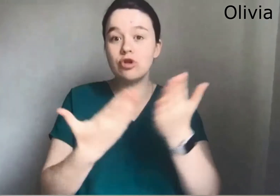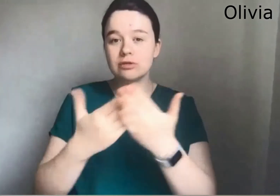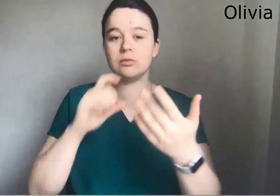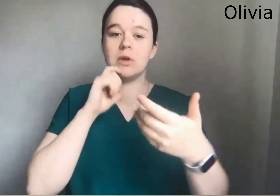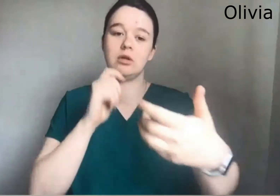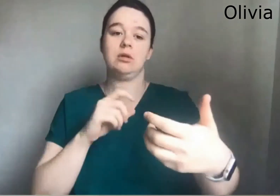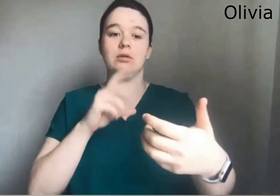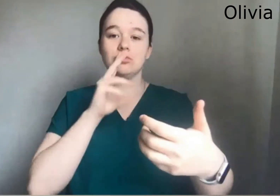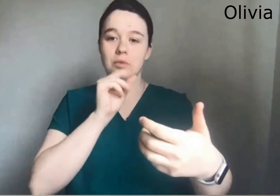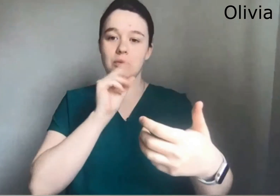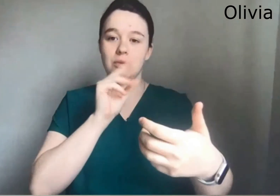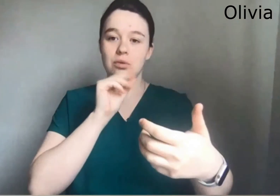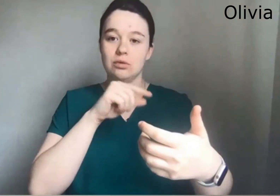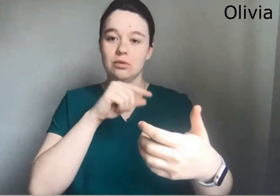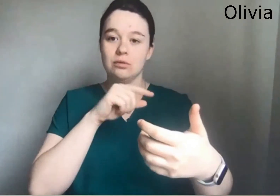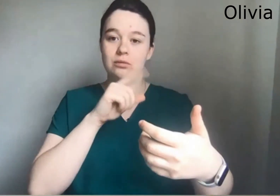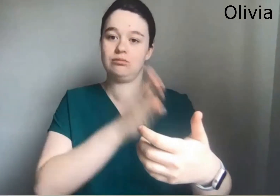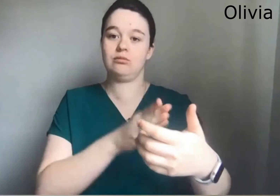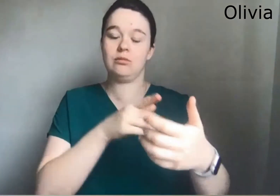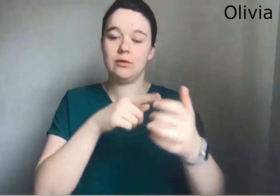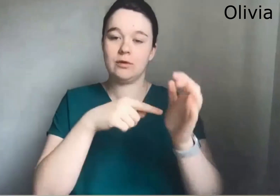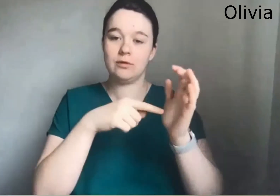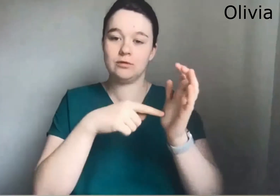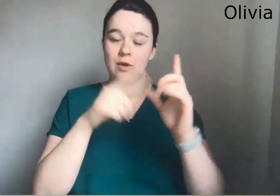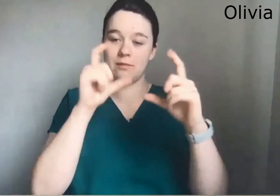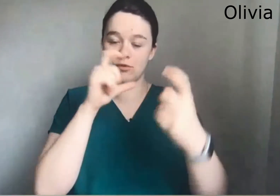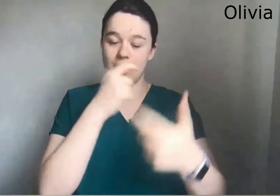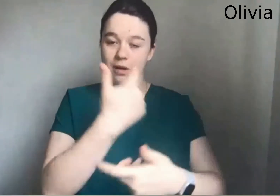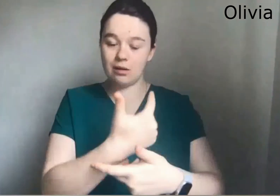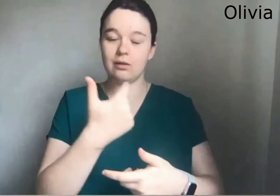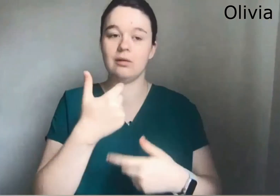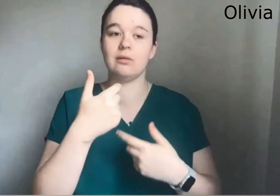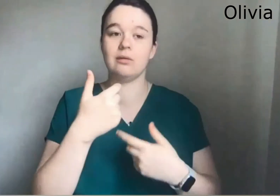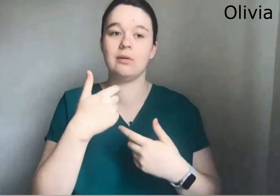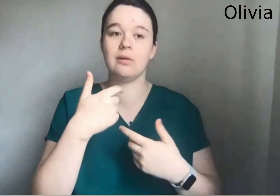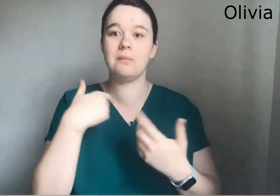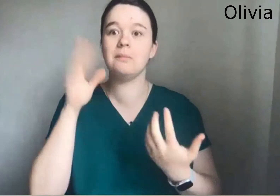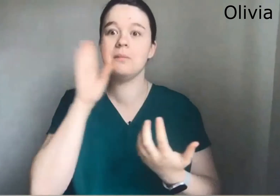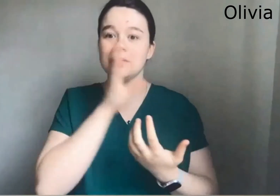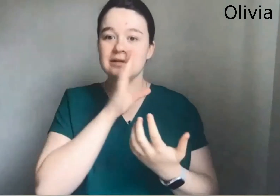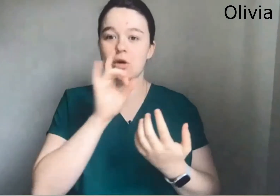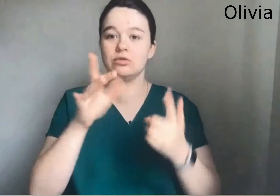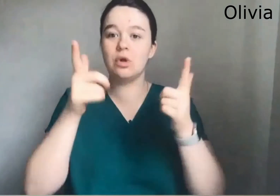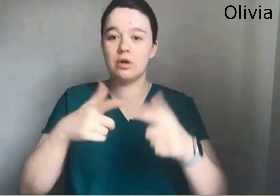Um specifically on like instagram stories people will just talk at the video um